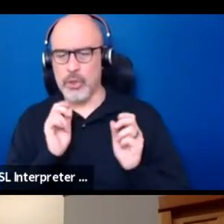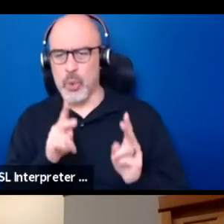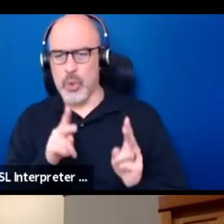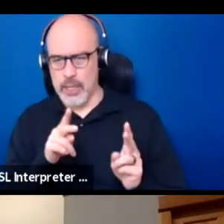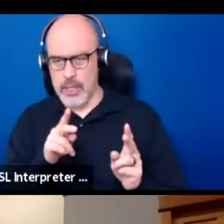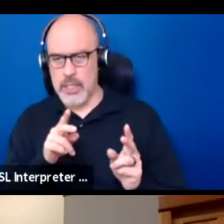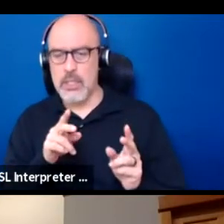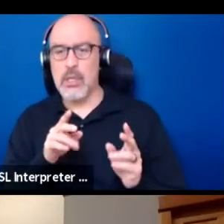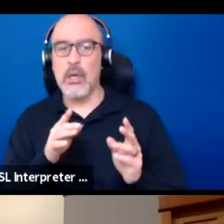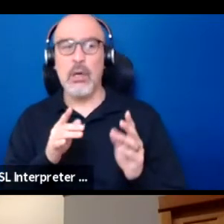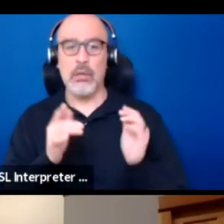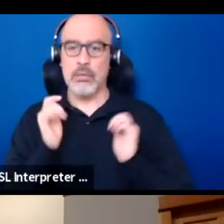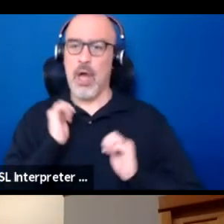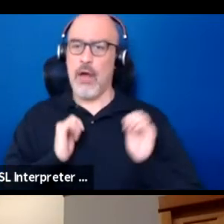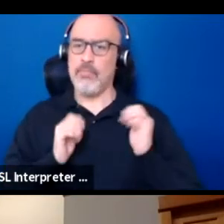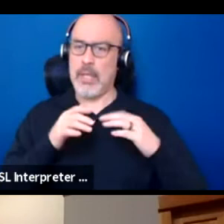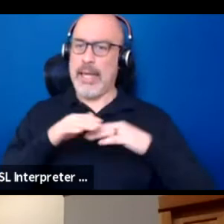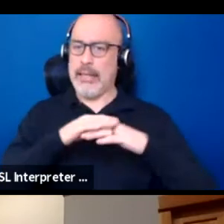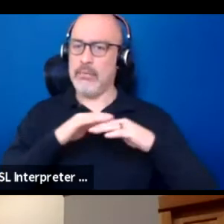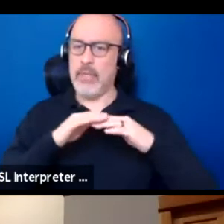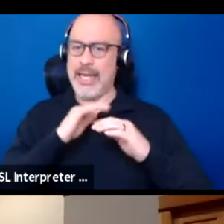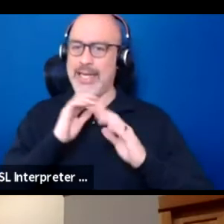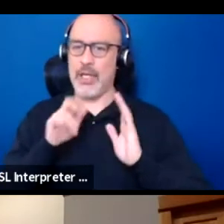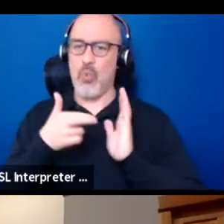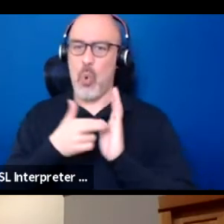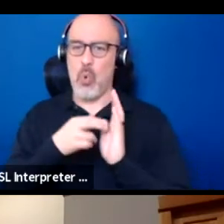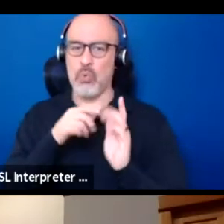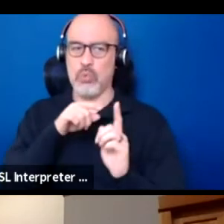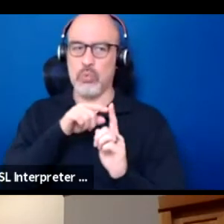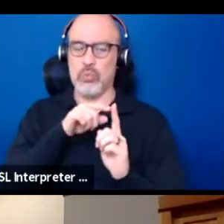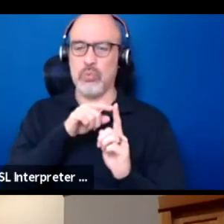of playing Indian roles, that there's harm